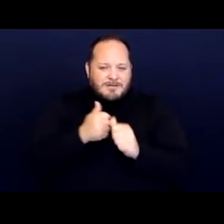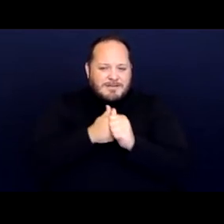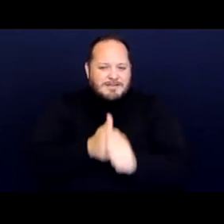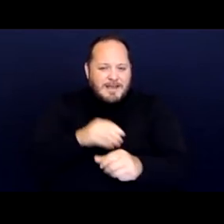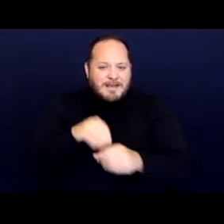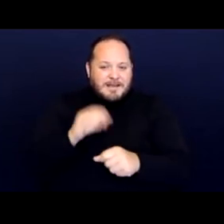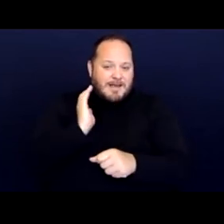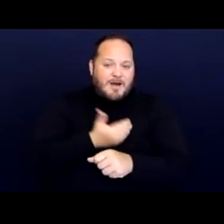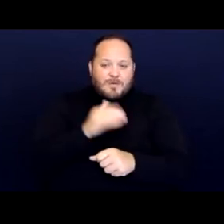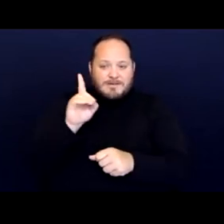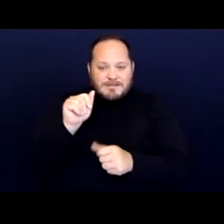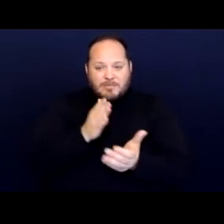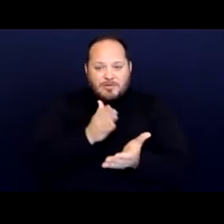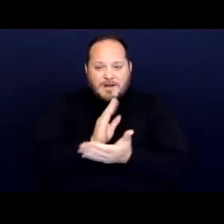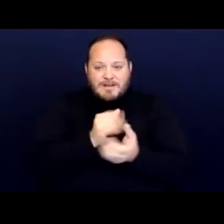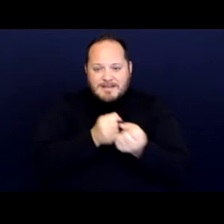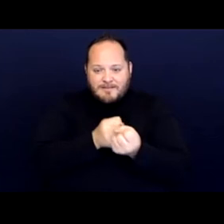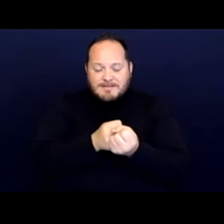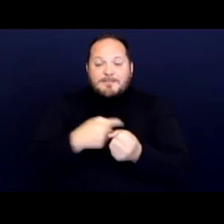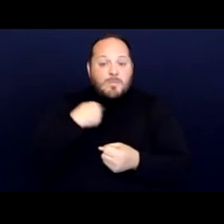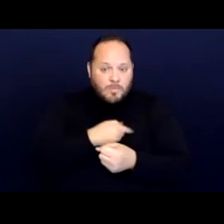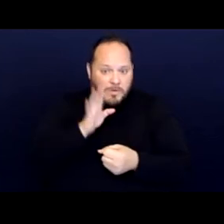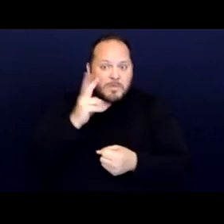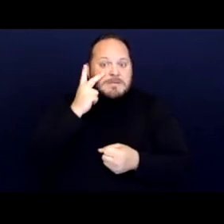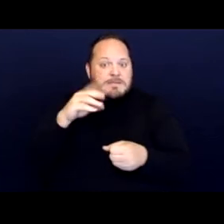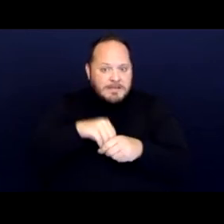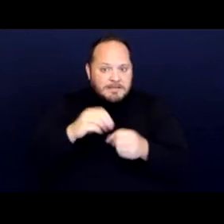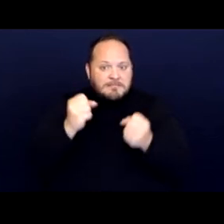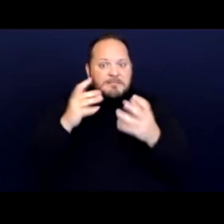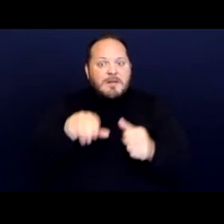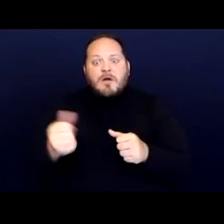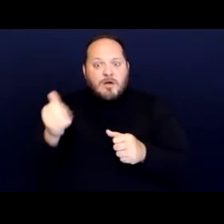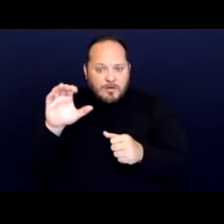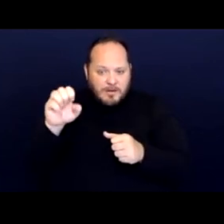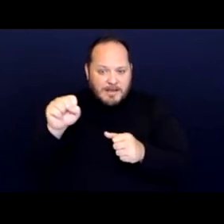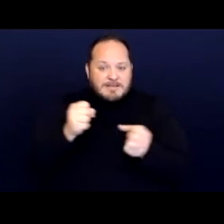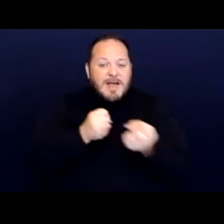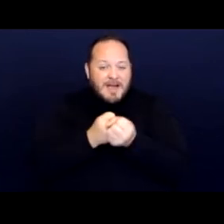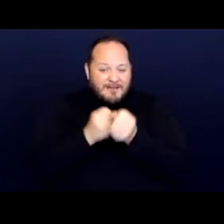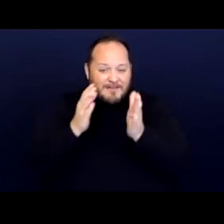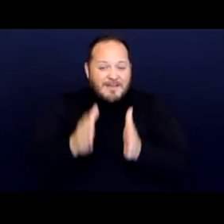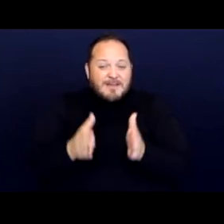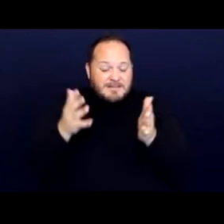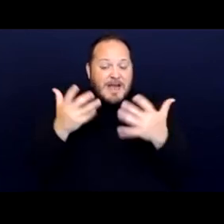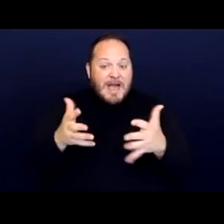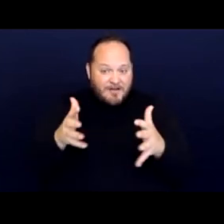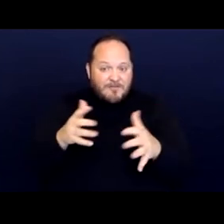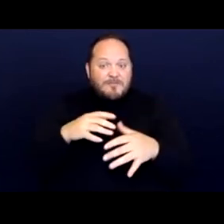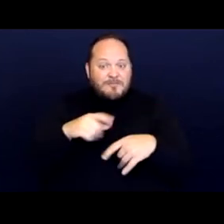And also we'll see in the number of cases that advocates have indeed been making this argument